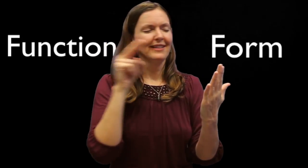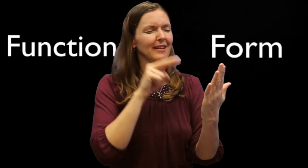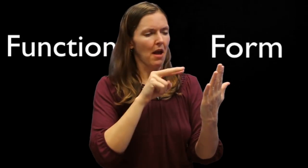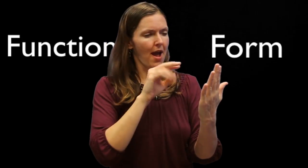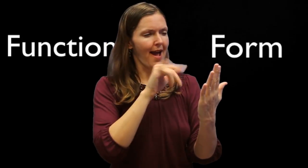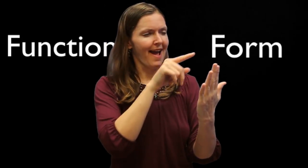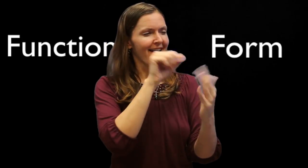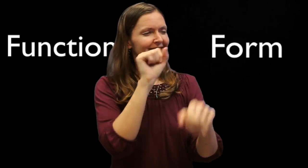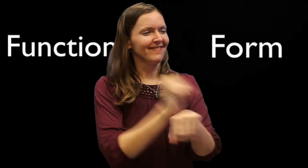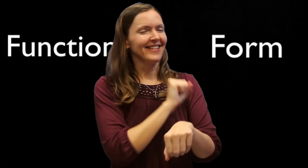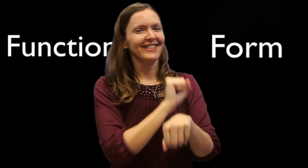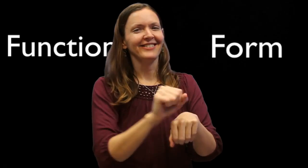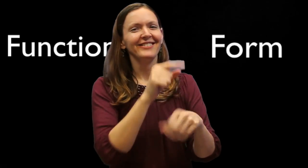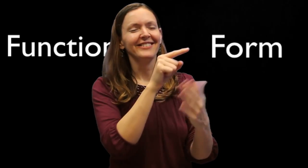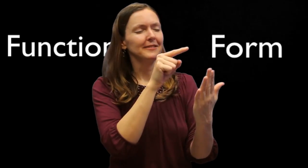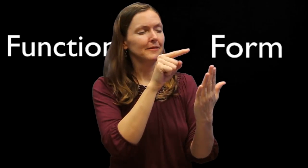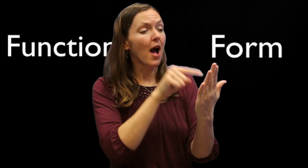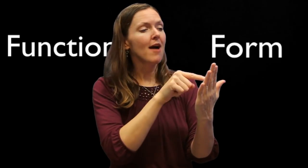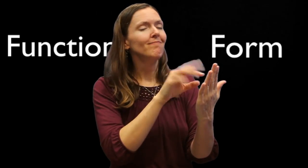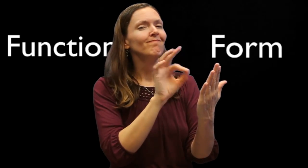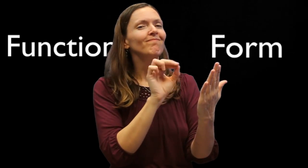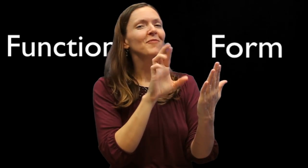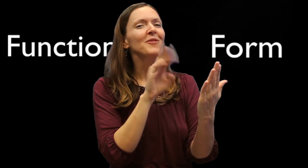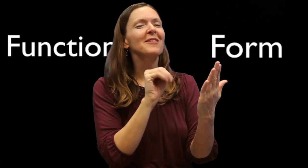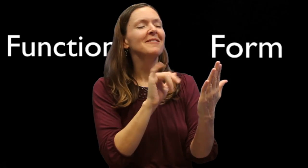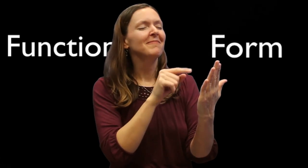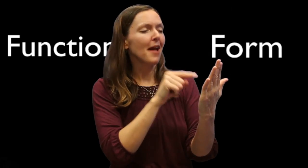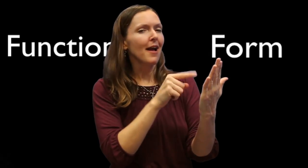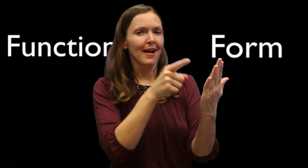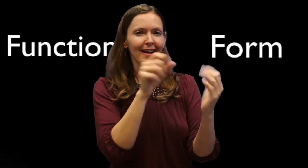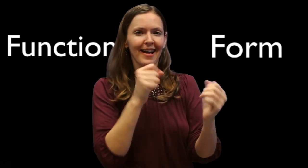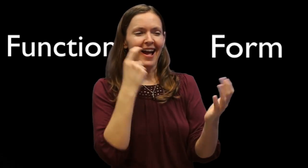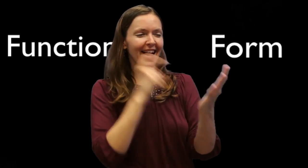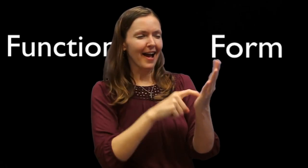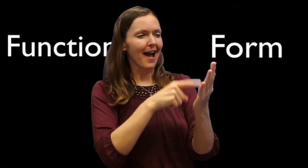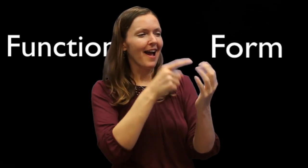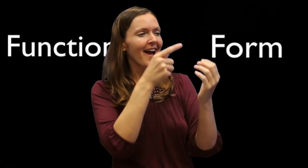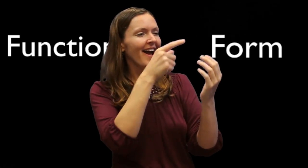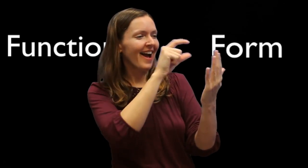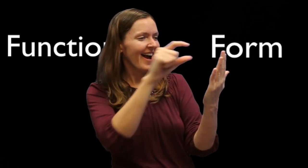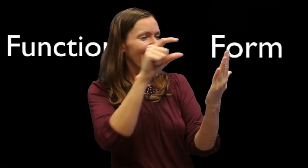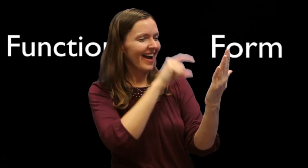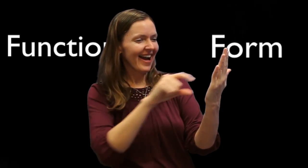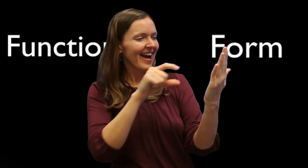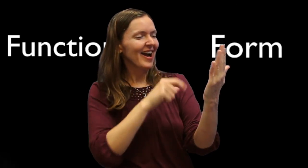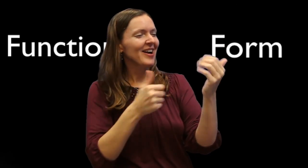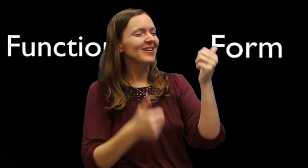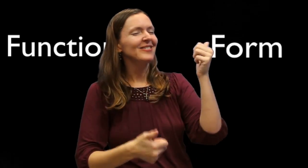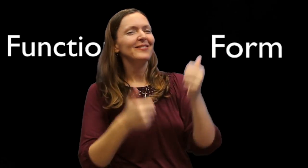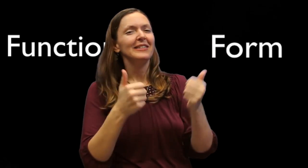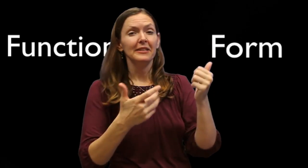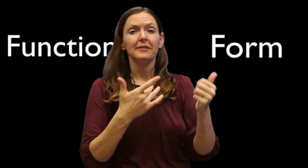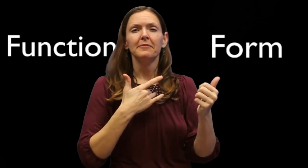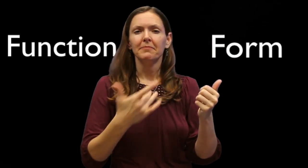look - you'll be able to identify which rows focus on "form", and which rows focus on "function".